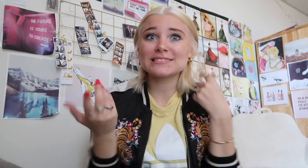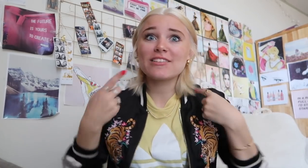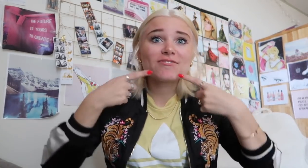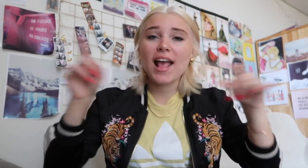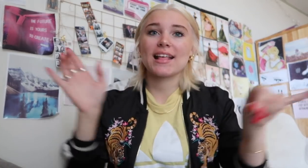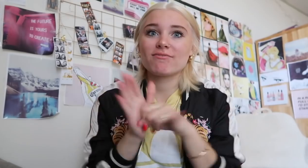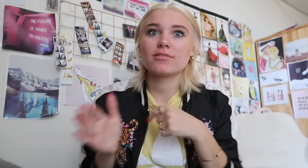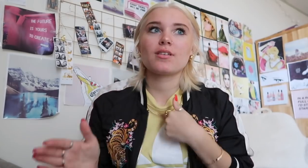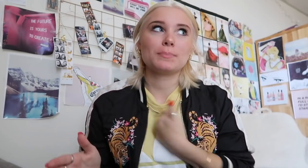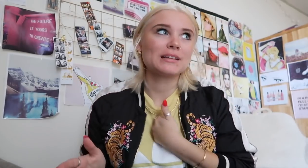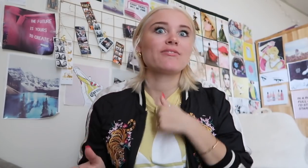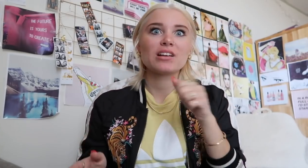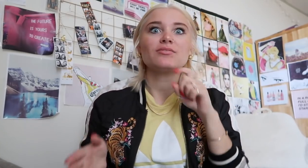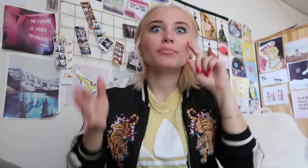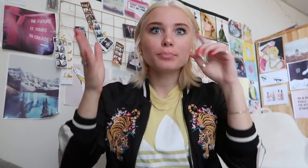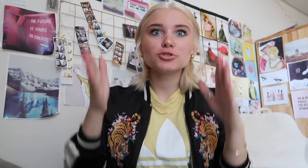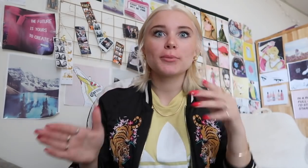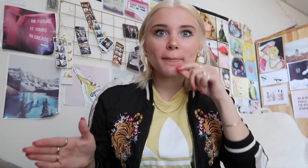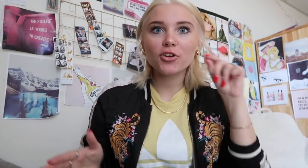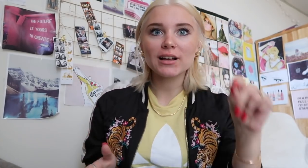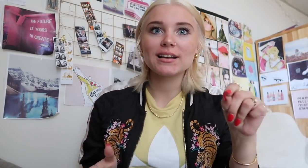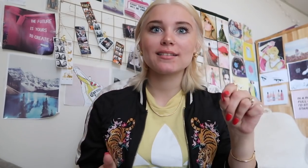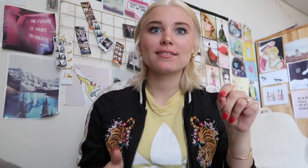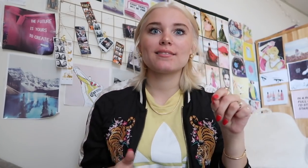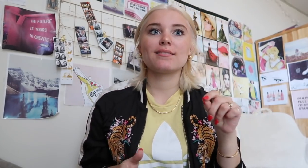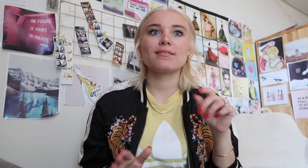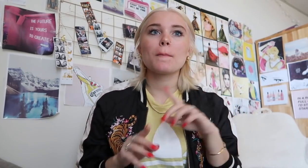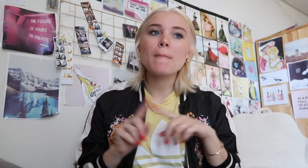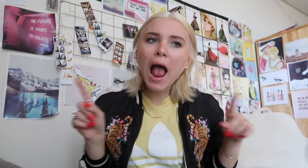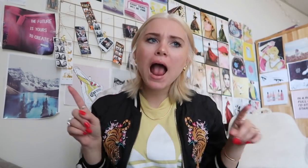because I finally got to identity myself as a deaf person now